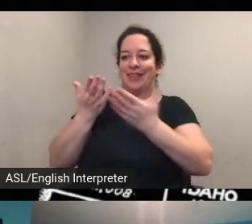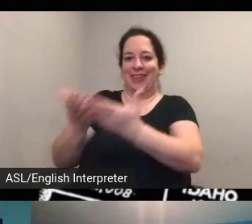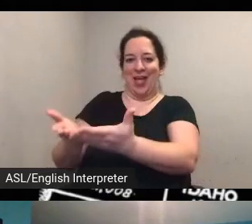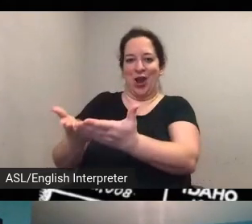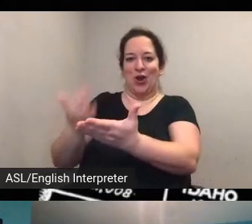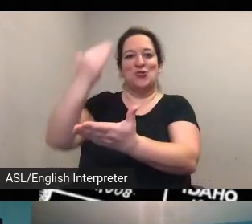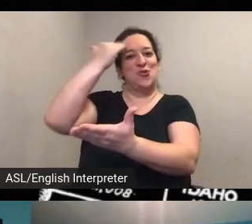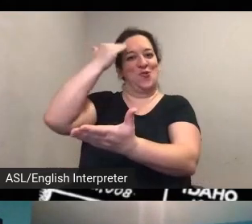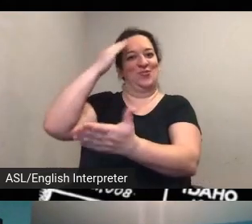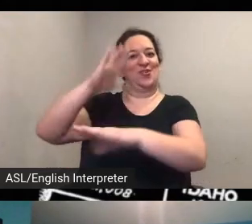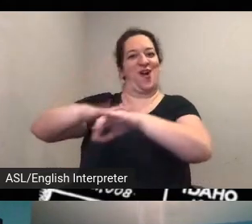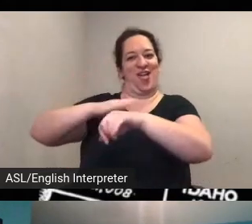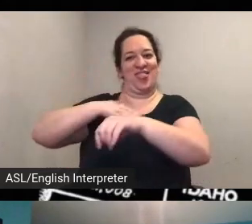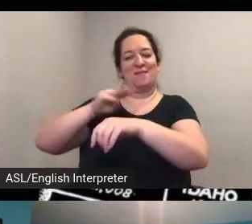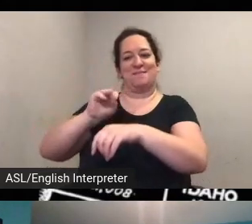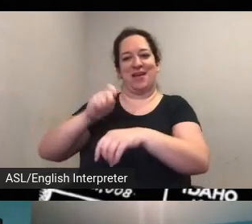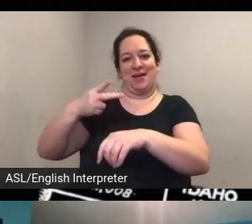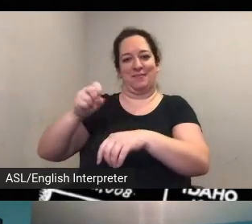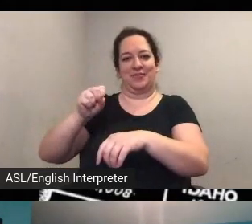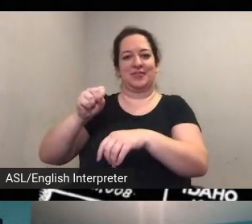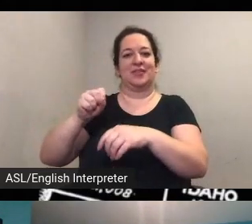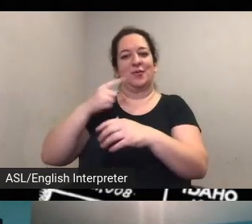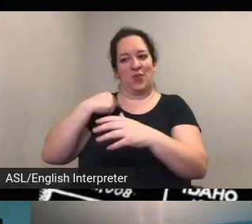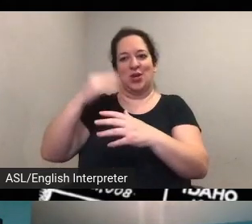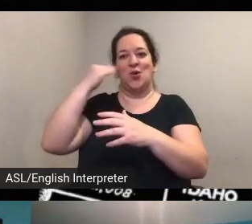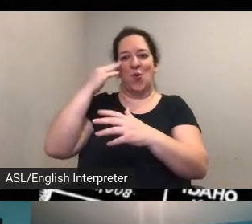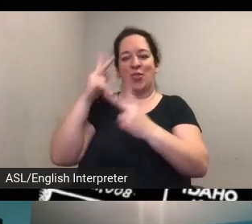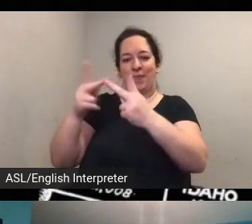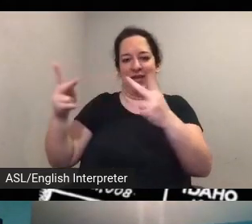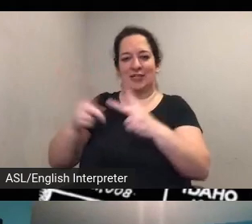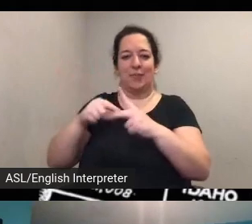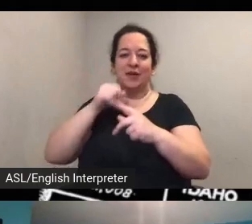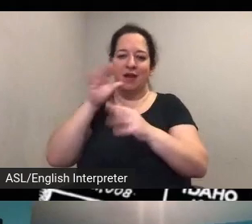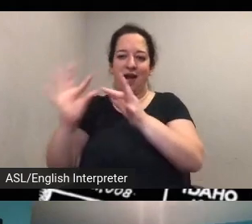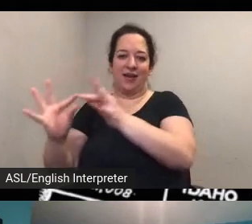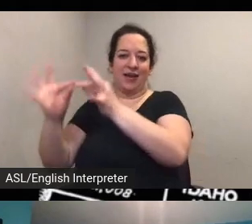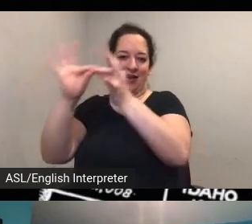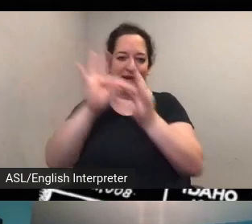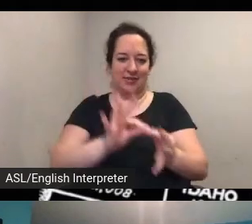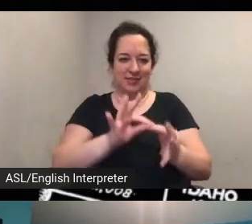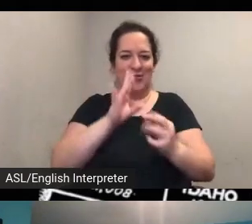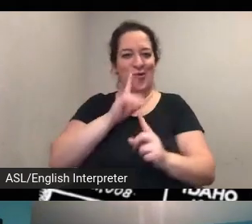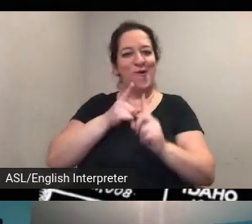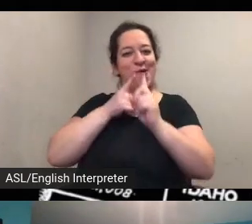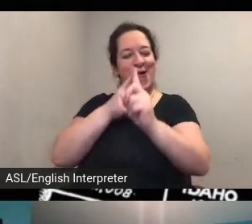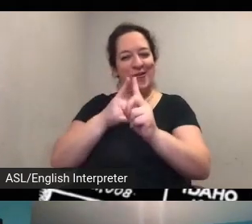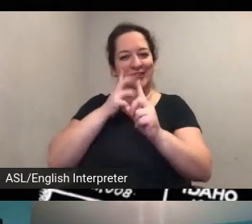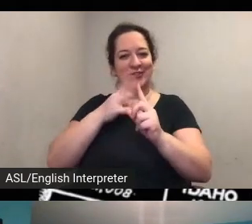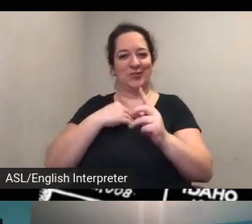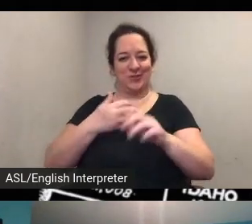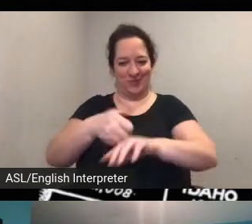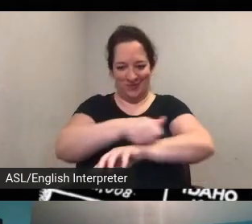they're geo-located but they're not connected and so the goal is to is to get our hands on some correspondence from